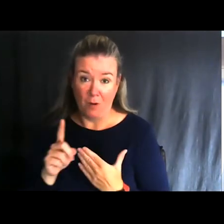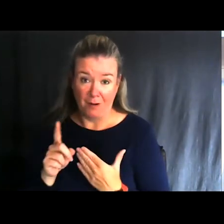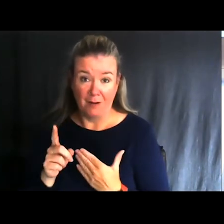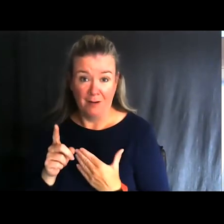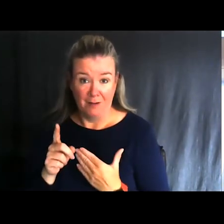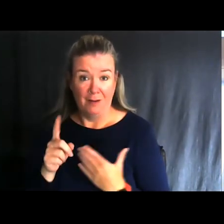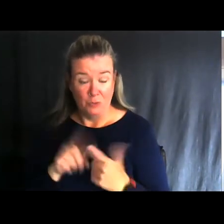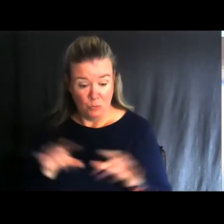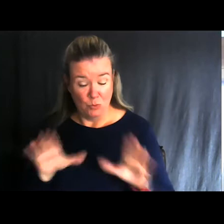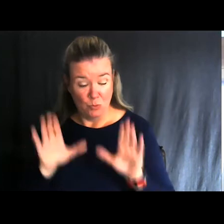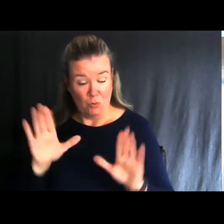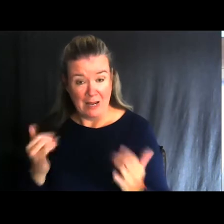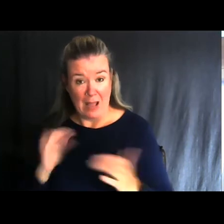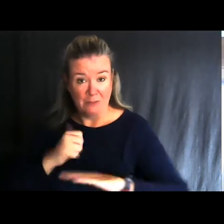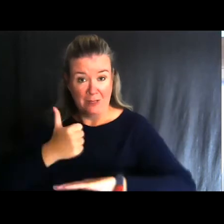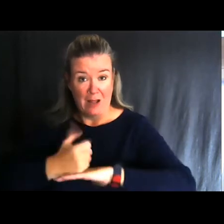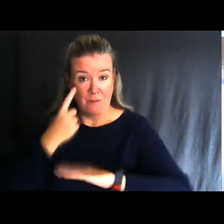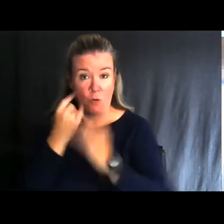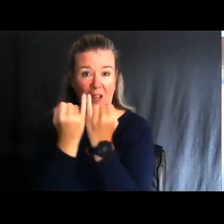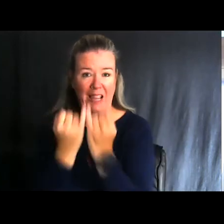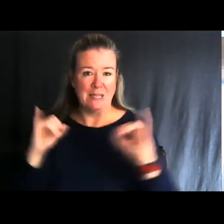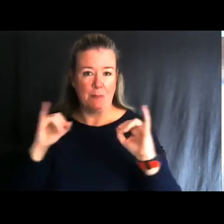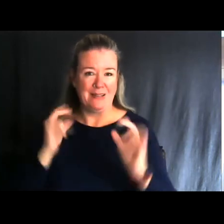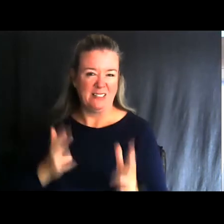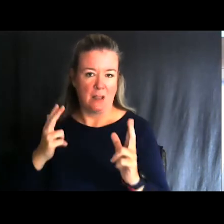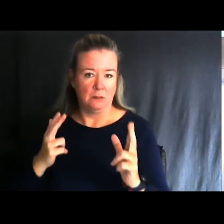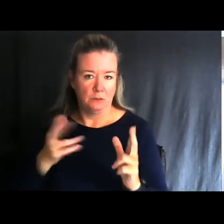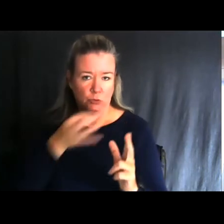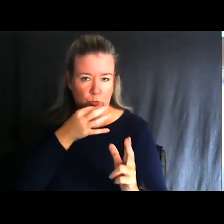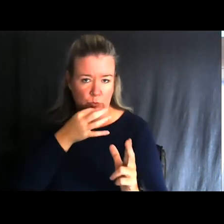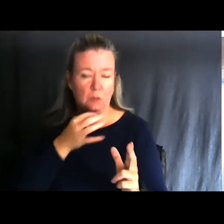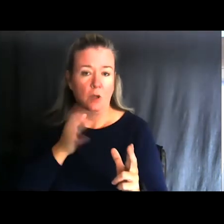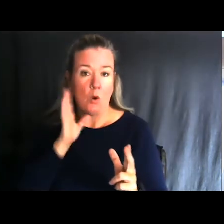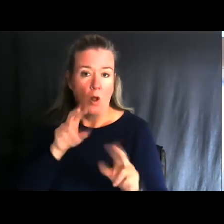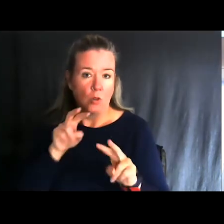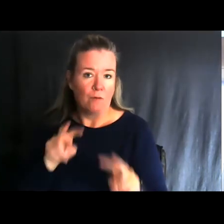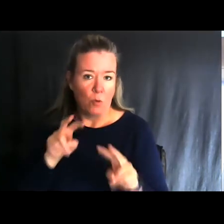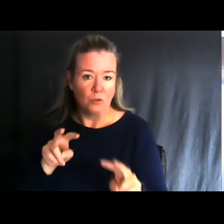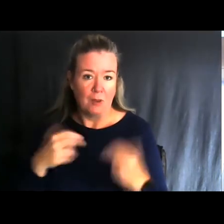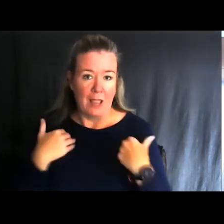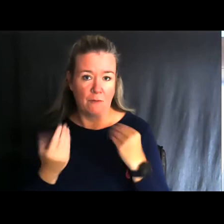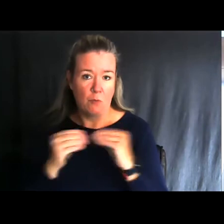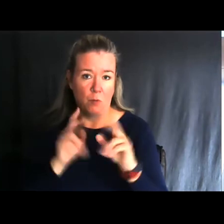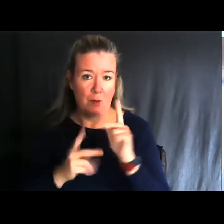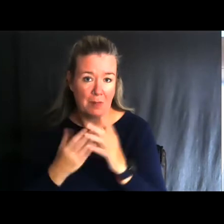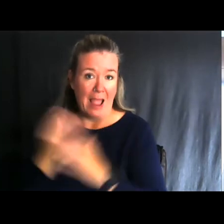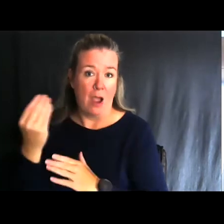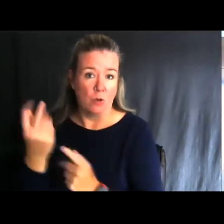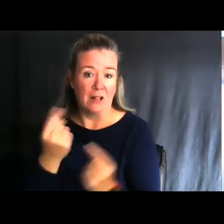Right now we’re getting set up for the Independence Hunt and we’re looking forward to getting more people out in the great outdoors.